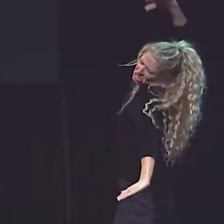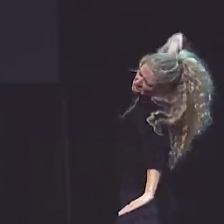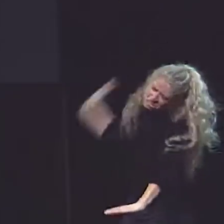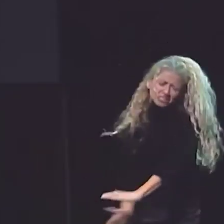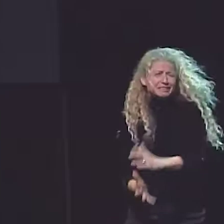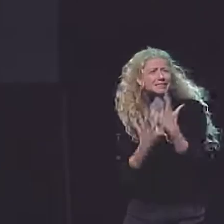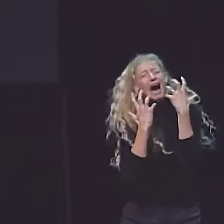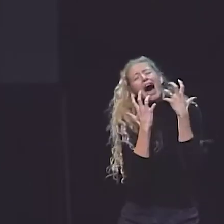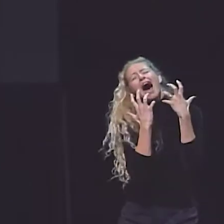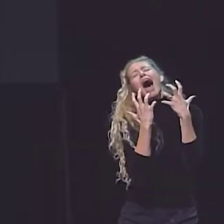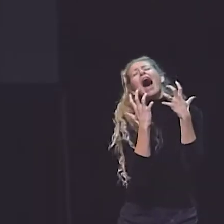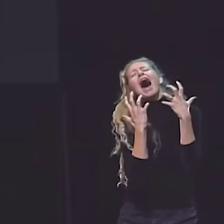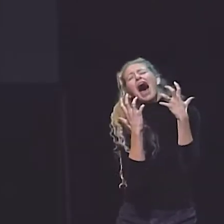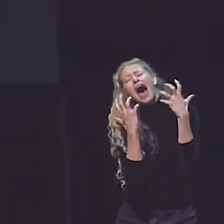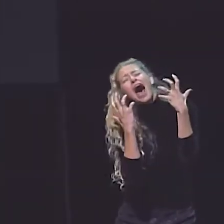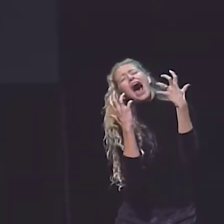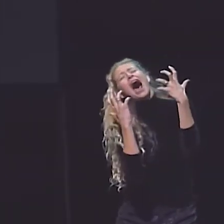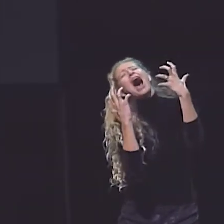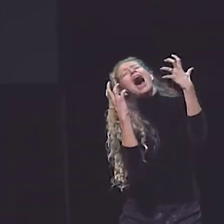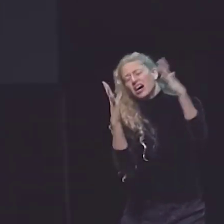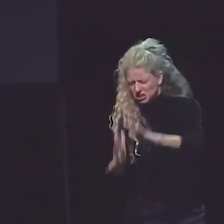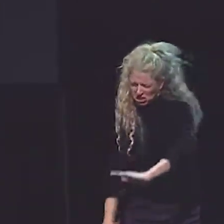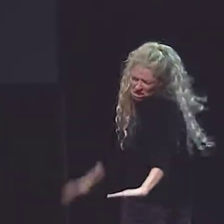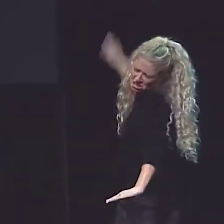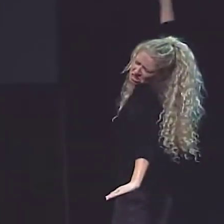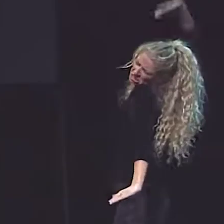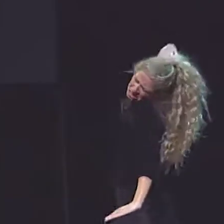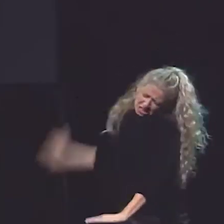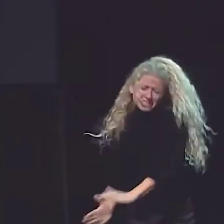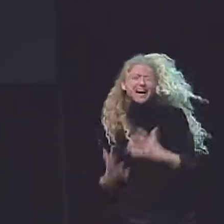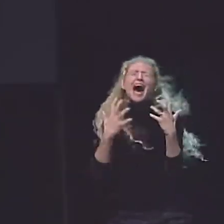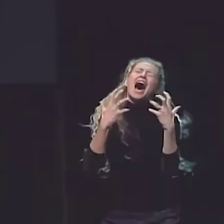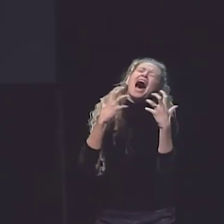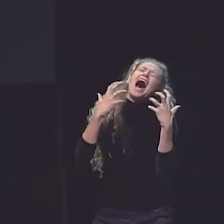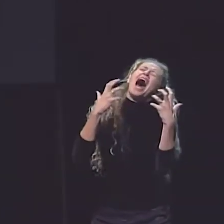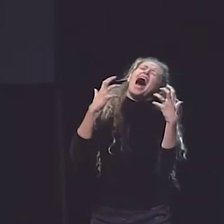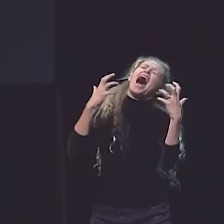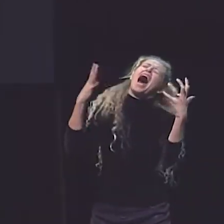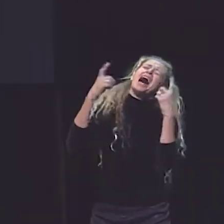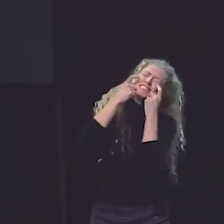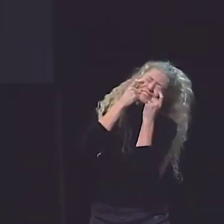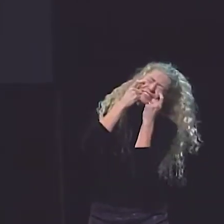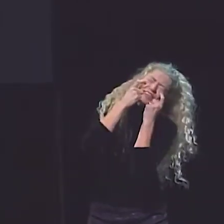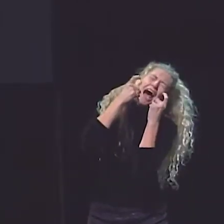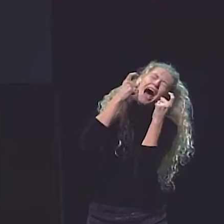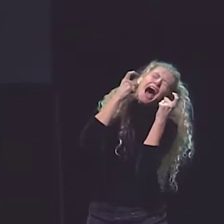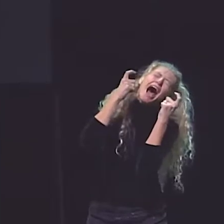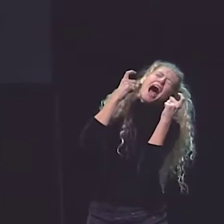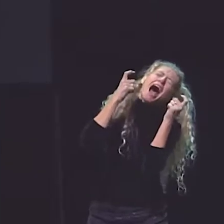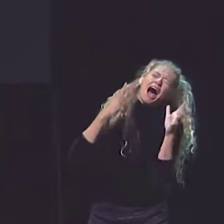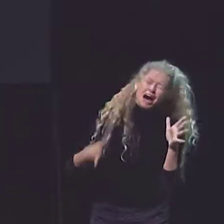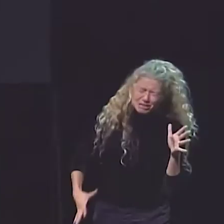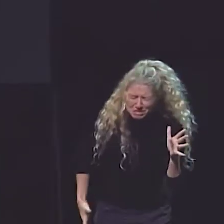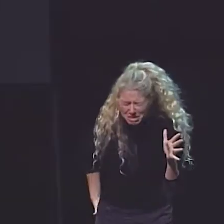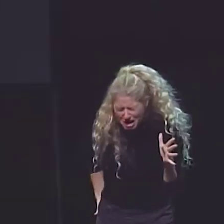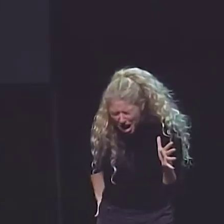AND HE SPANKED ME AGAIN AND I SCREAMED EVEN LOUDER AND HE SPANKED ME AGAIN AND I SCREAMED AND I CRIED.